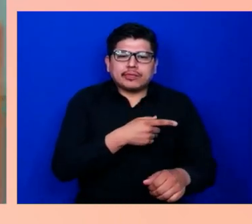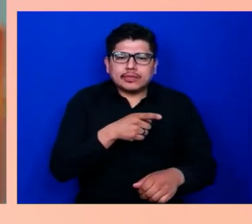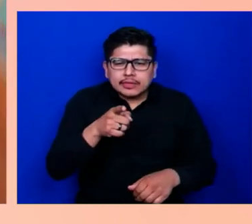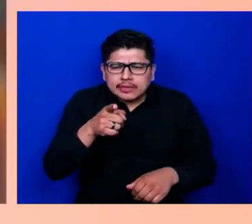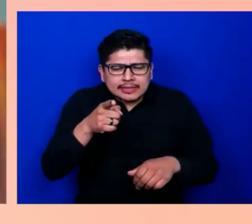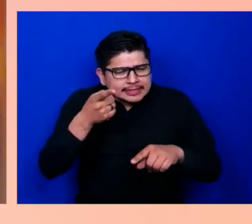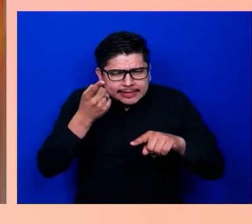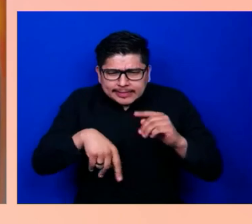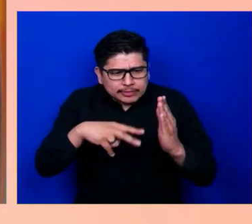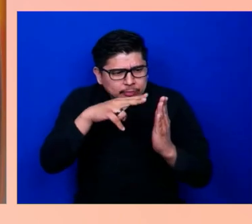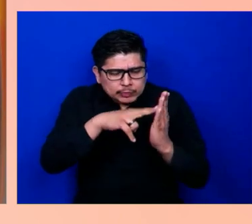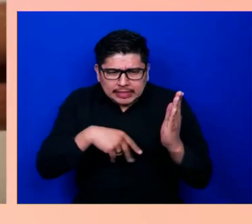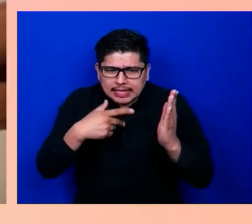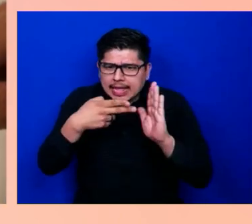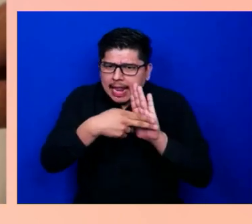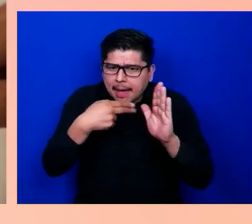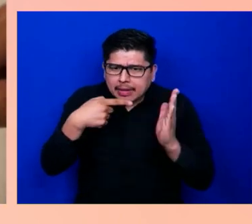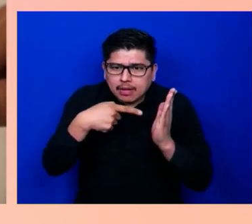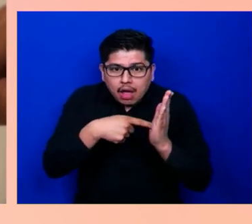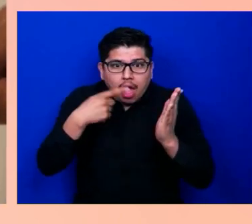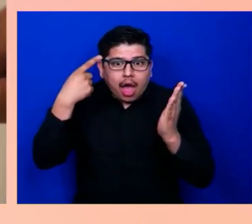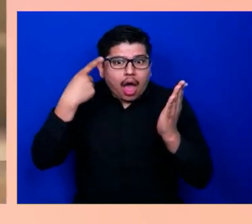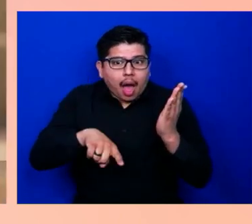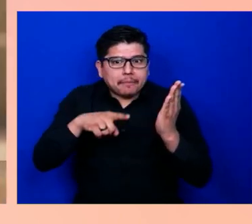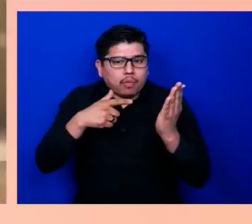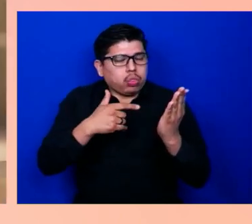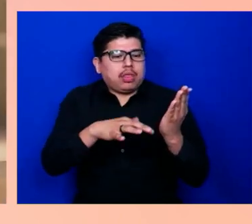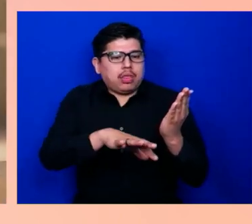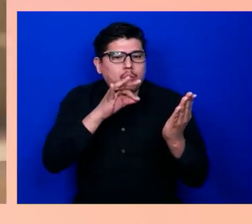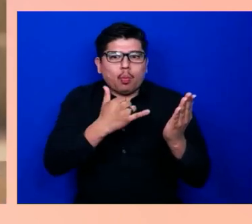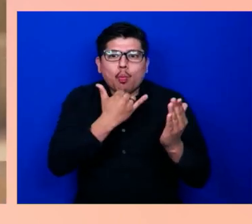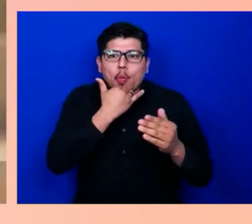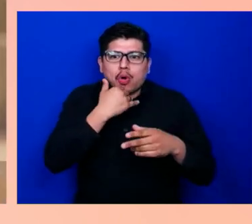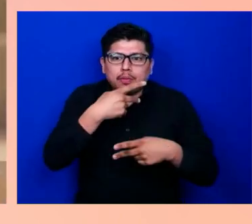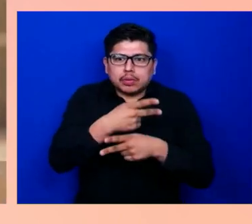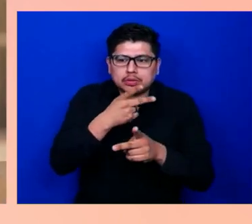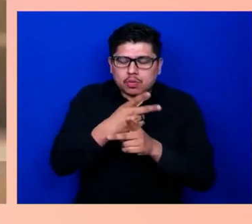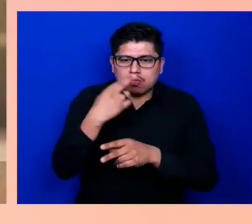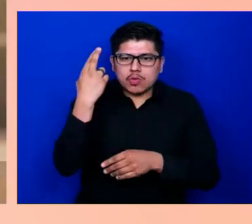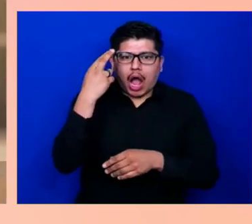You could pick the wrong product and not realize. Or worse, you're allergic, and break into hives.